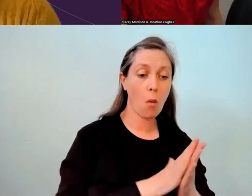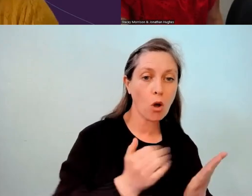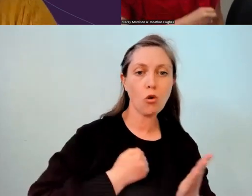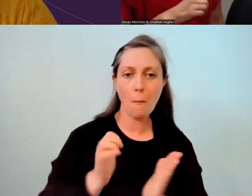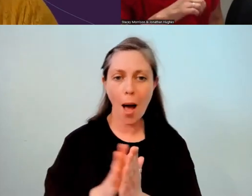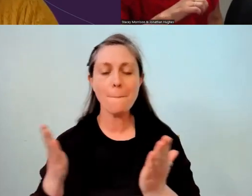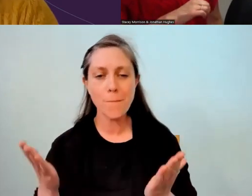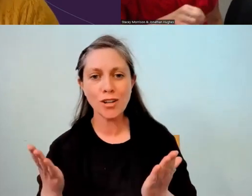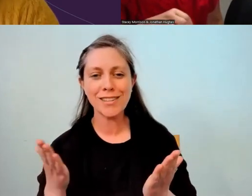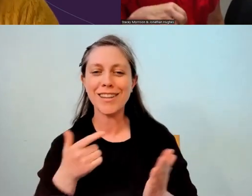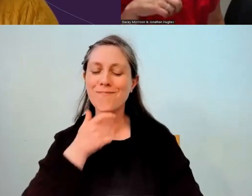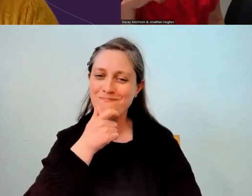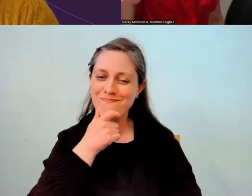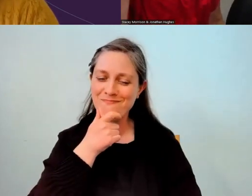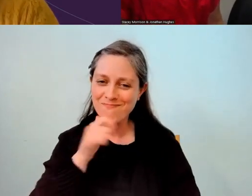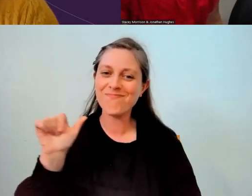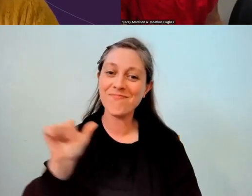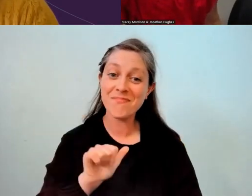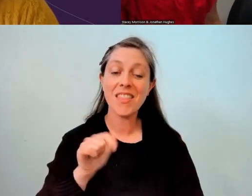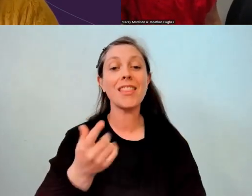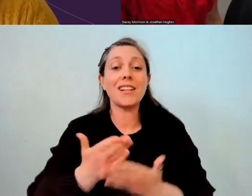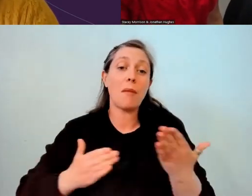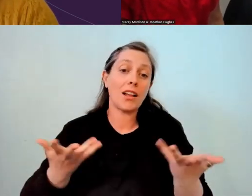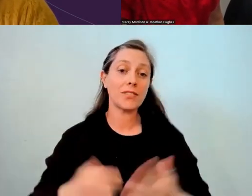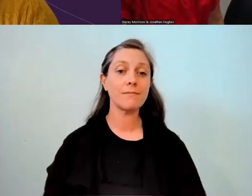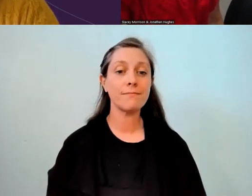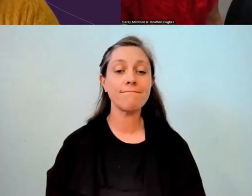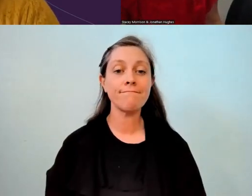So I just think that that's part of it. You've gotta walk the talk, really.